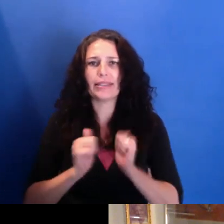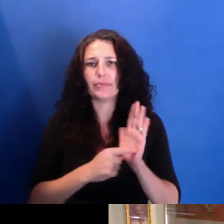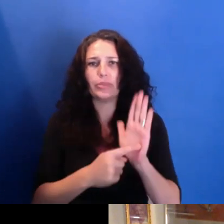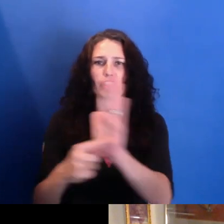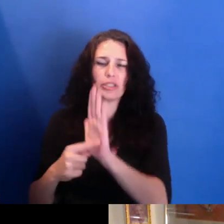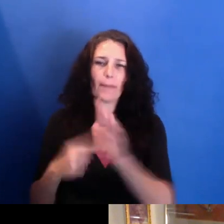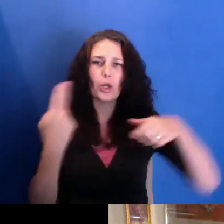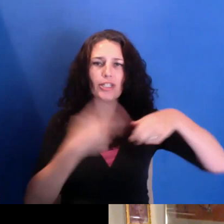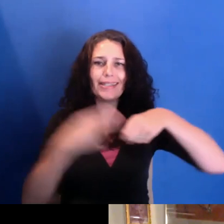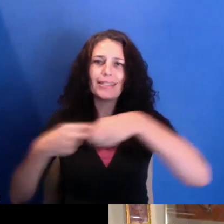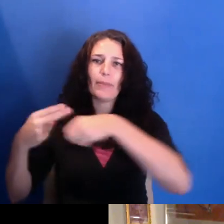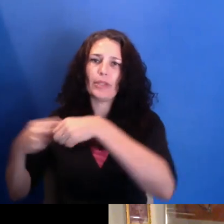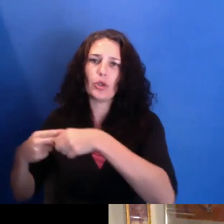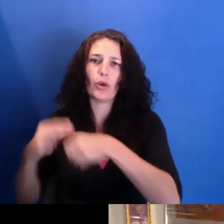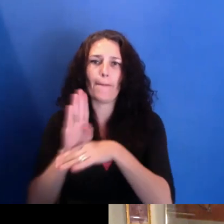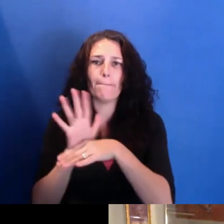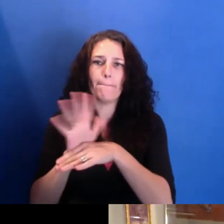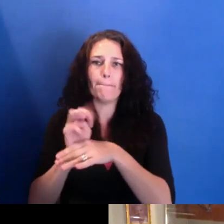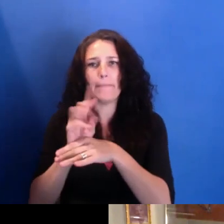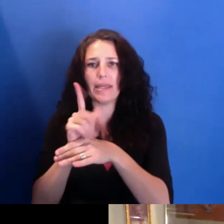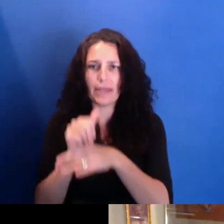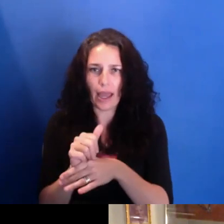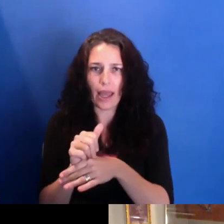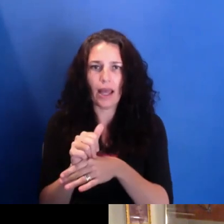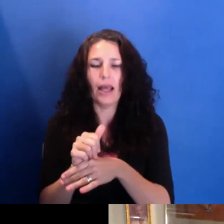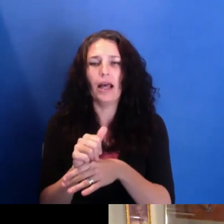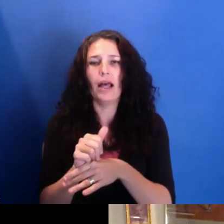So we're trying to bring that back and sort of maybe make it--